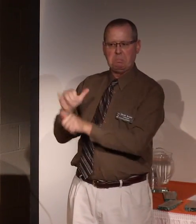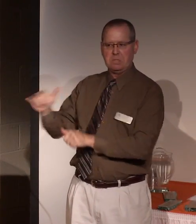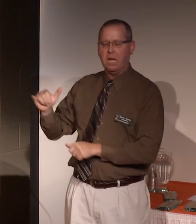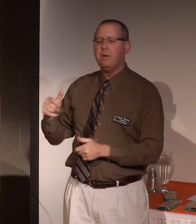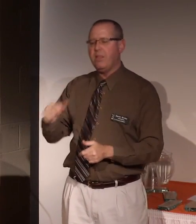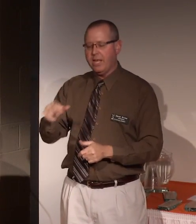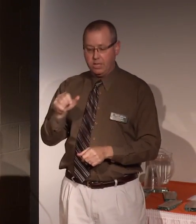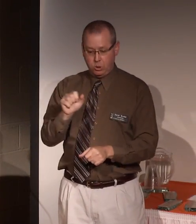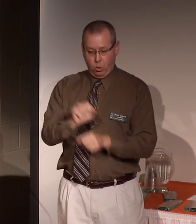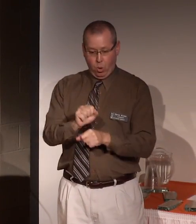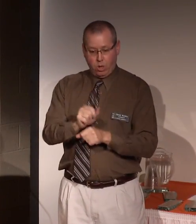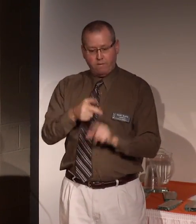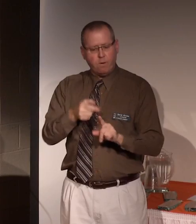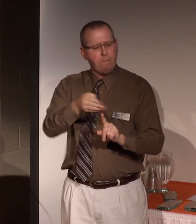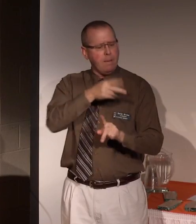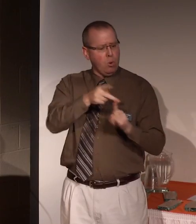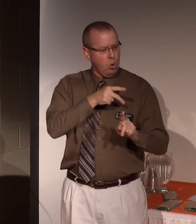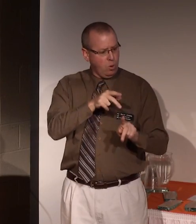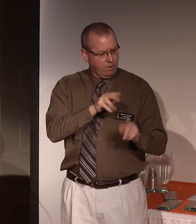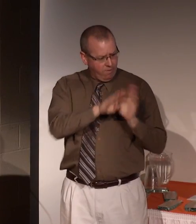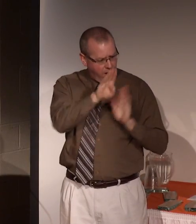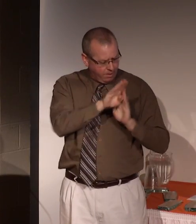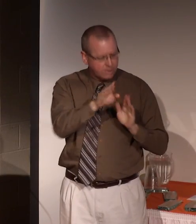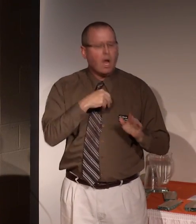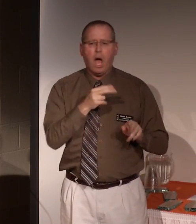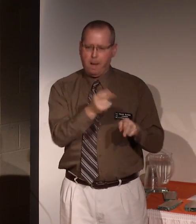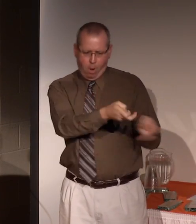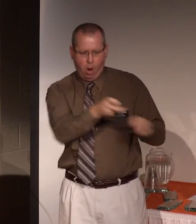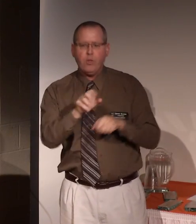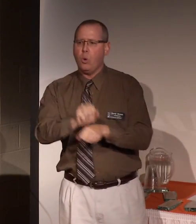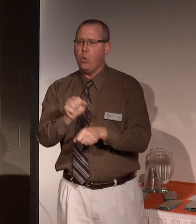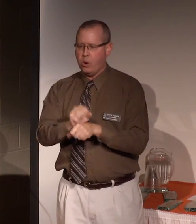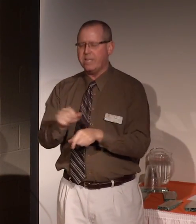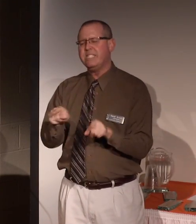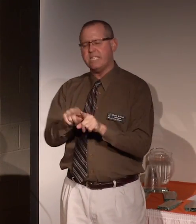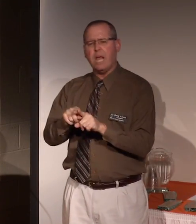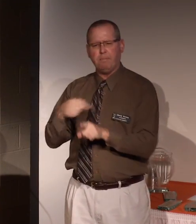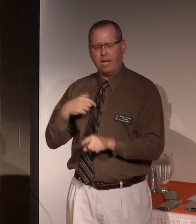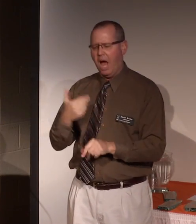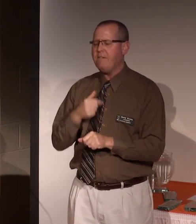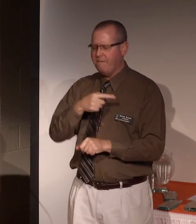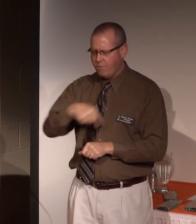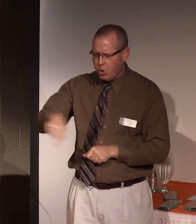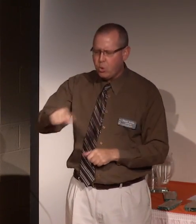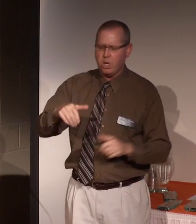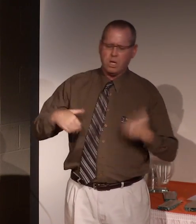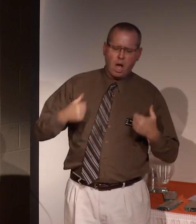become an axiom of modern science. In my case, I have had a small army of young men and women who